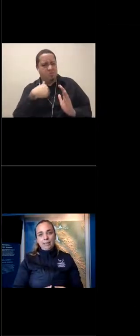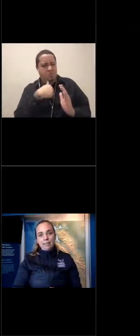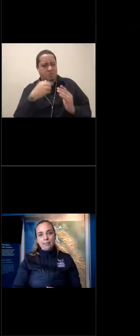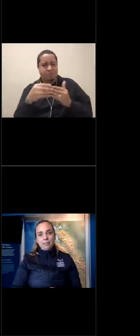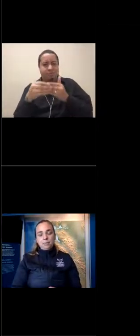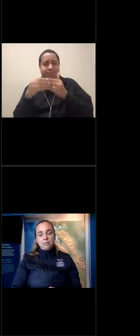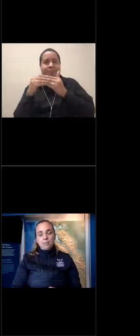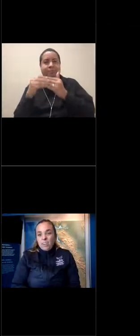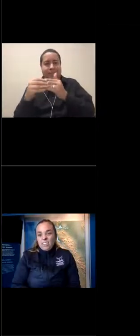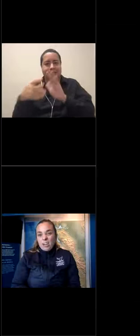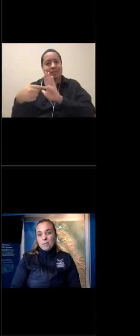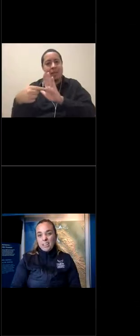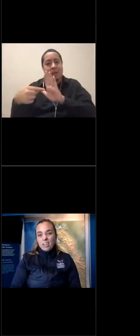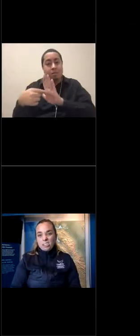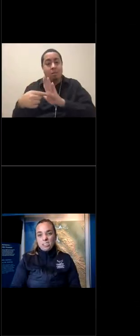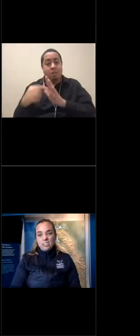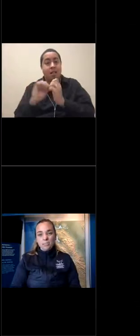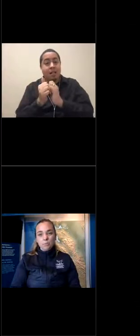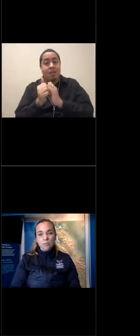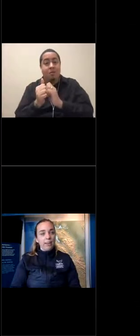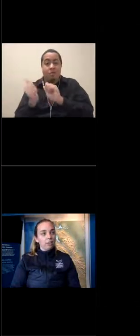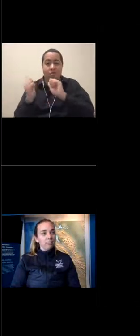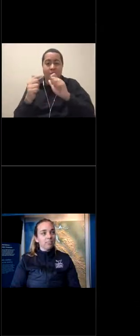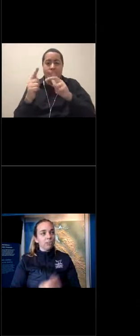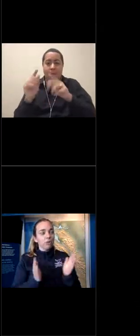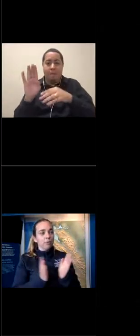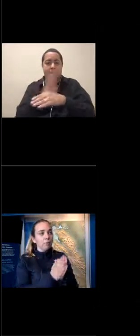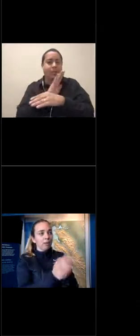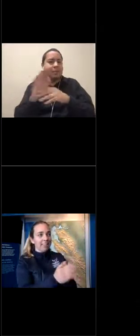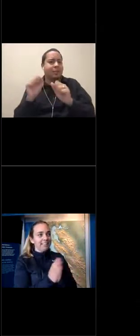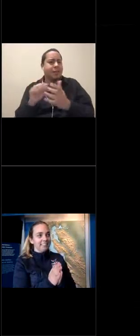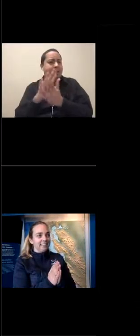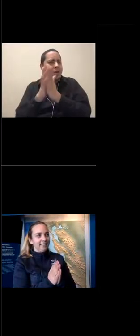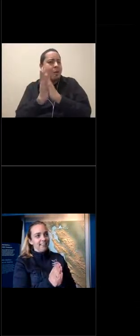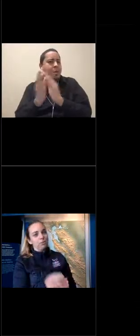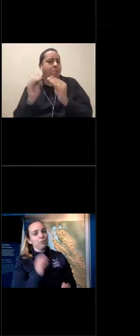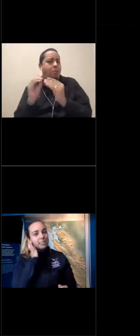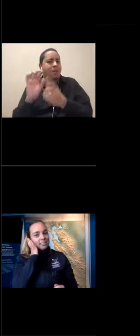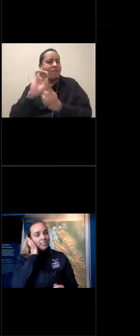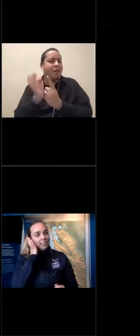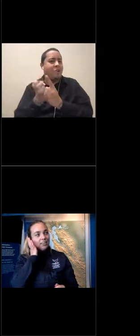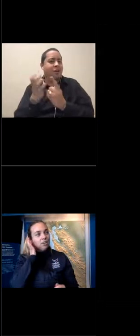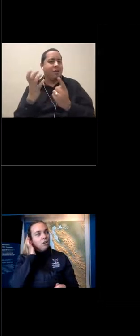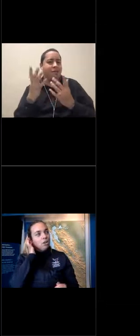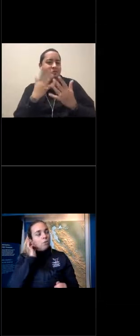can be more environmentally conscious where they are. So here we are inside the Exploration Center.